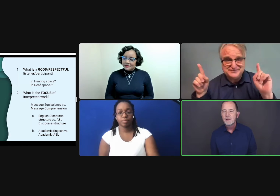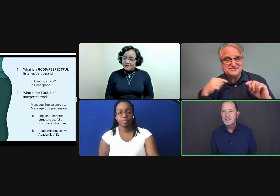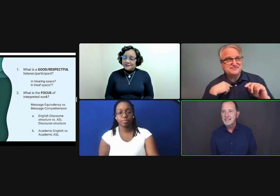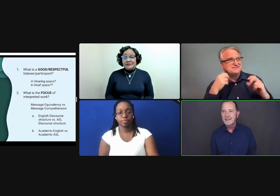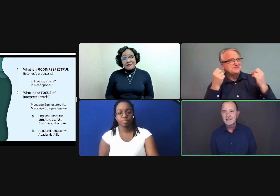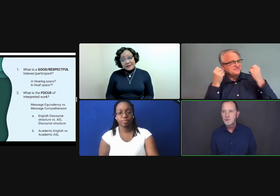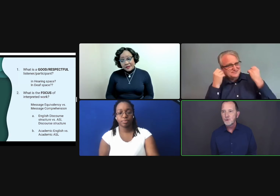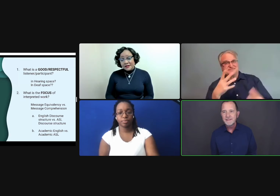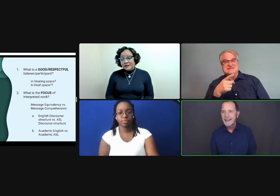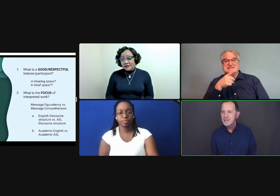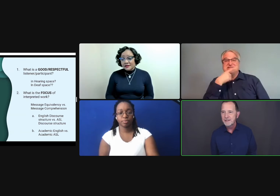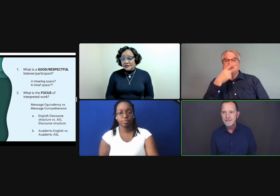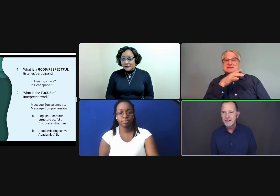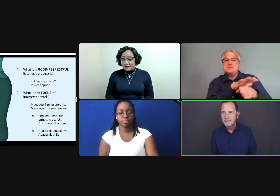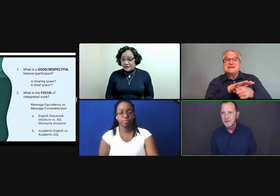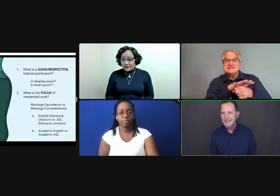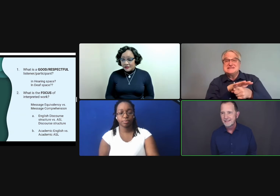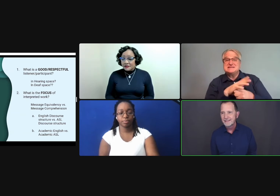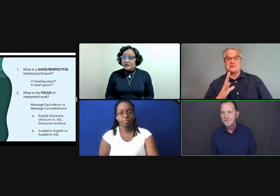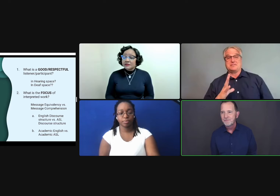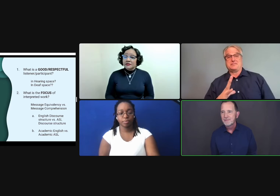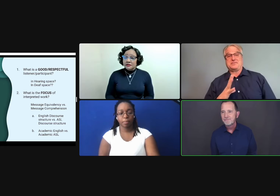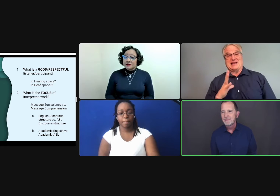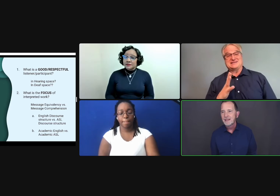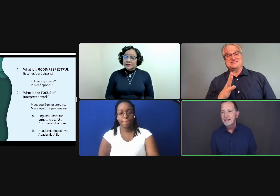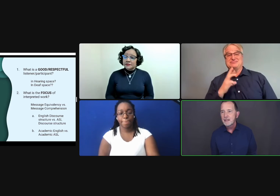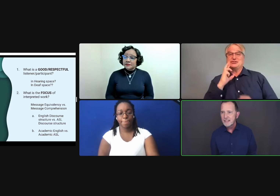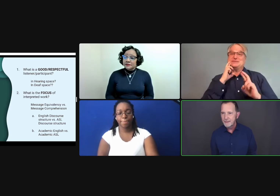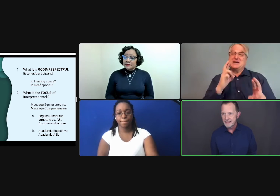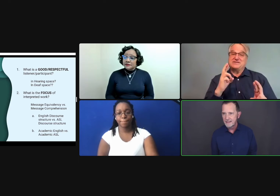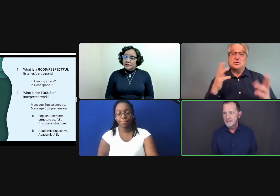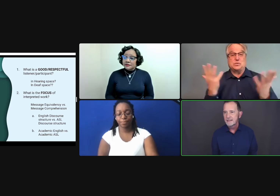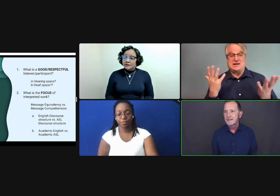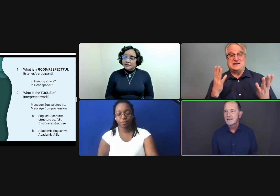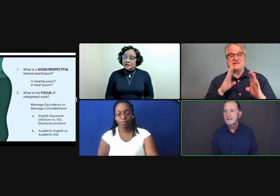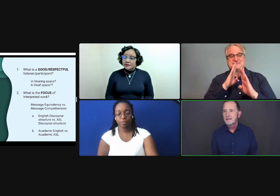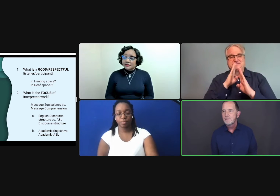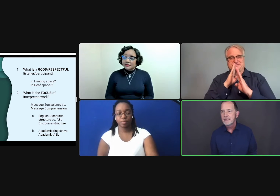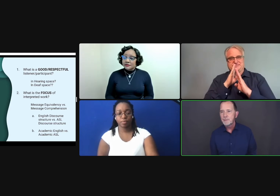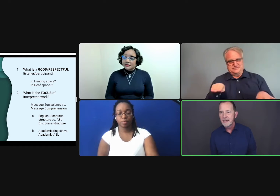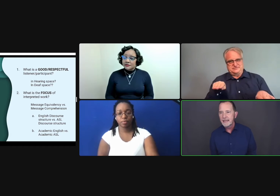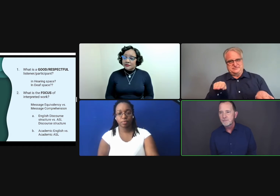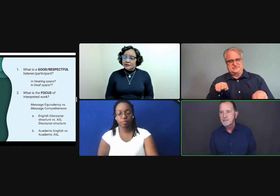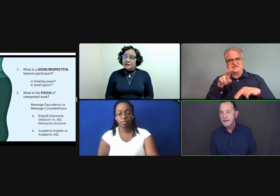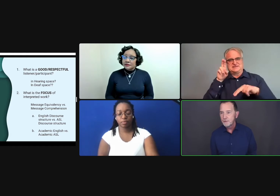We see that the rules of engagement are very different. In hearing spaces, being polite and respectful